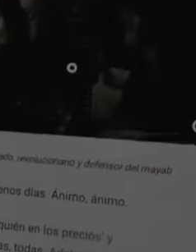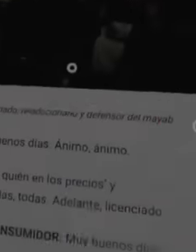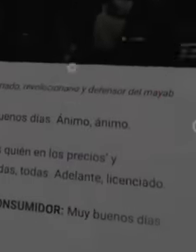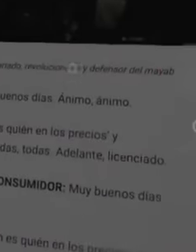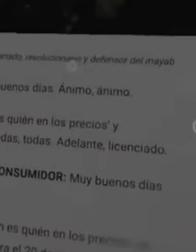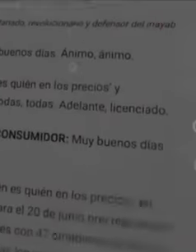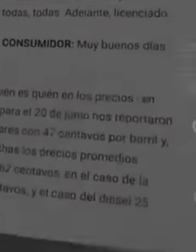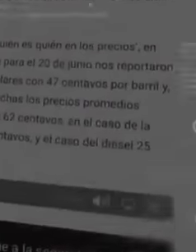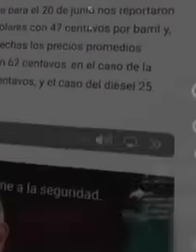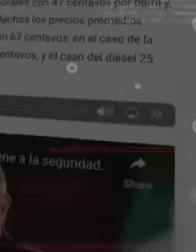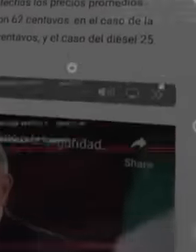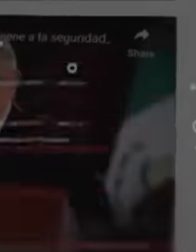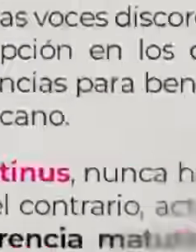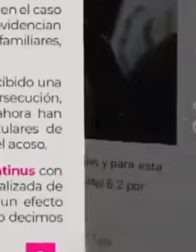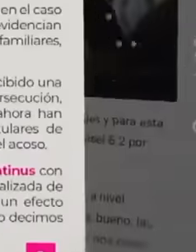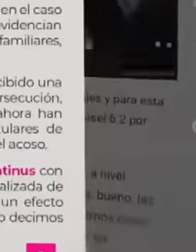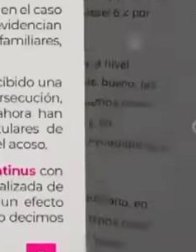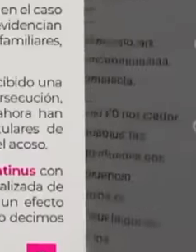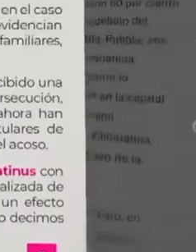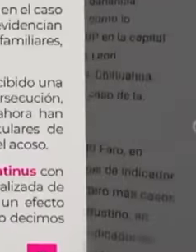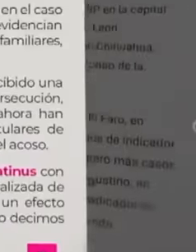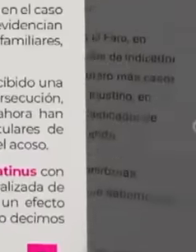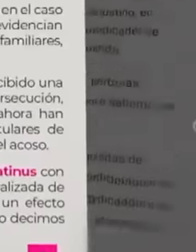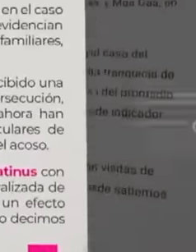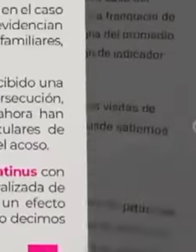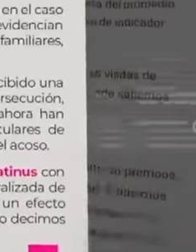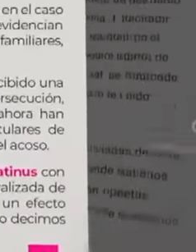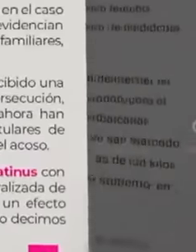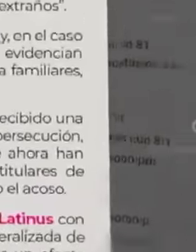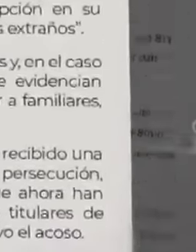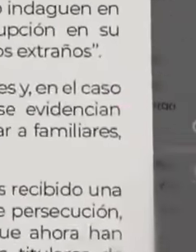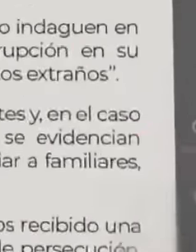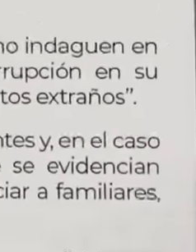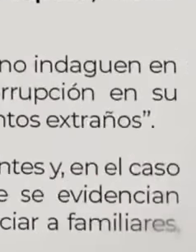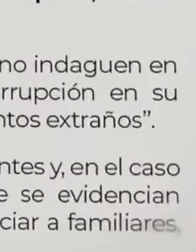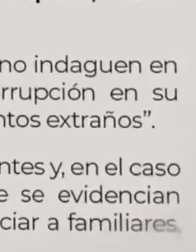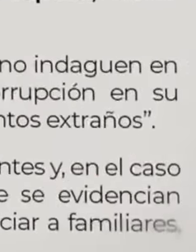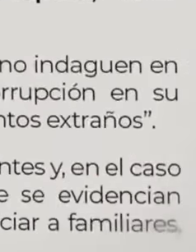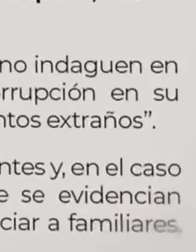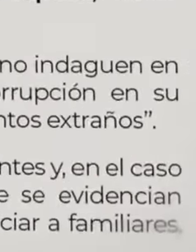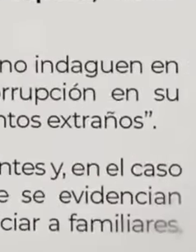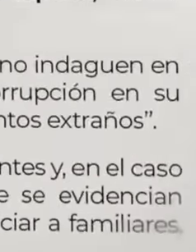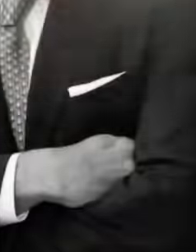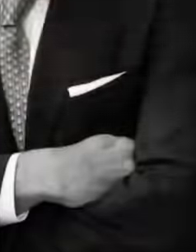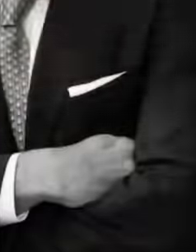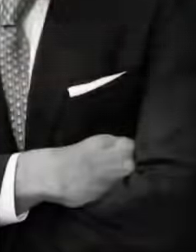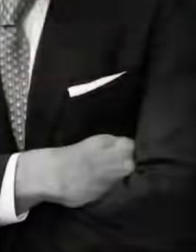de Mola published on their social networks despite the fact that the same driver assured Peniley Ramírez that